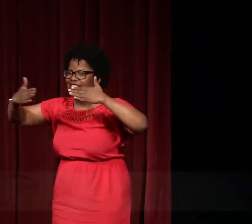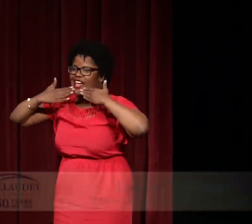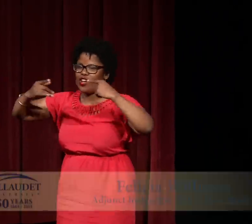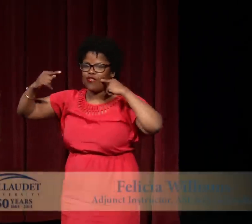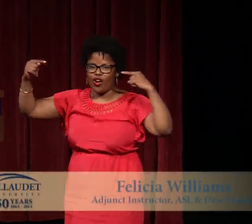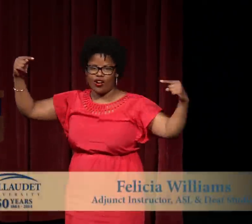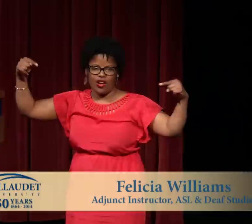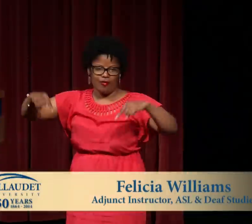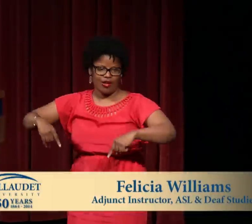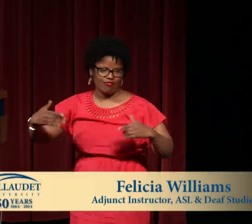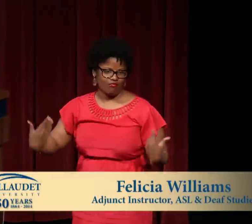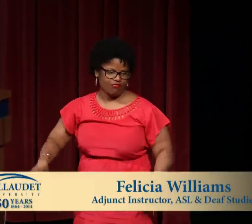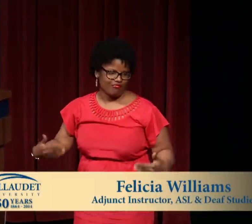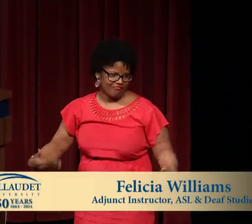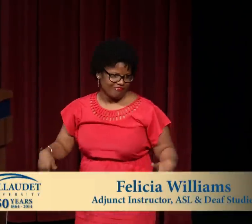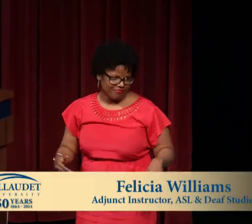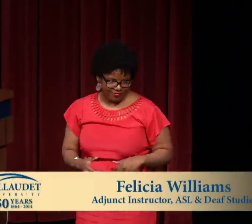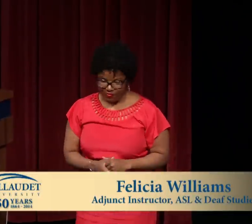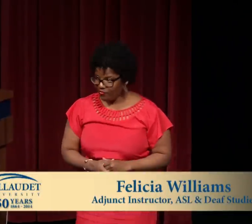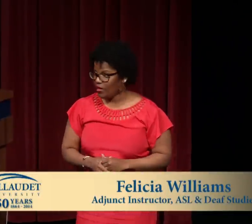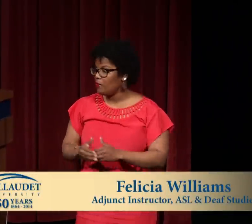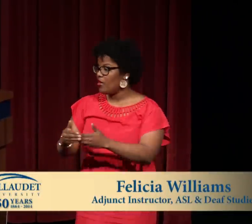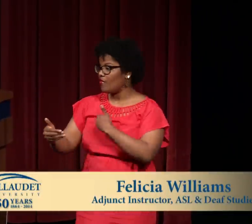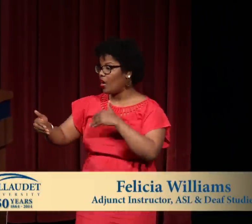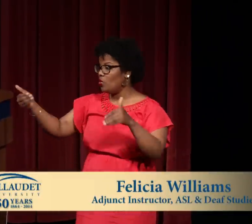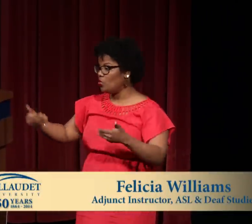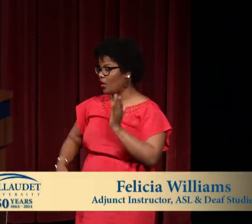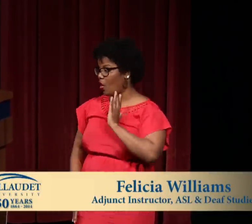Hello, hello everybody! Thank you for joining us this afternoon.